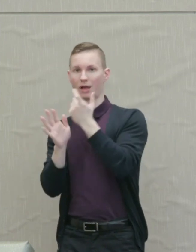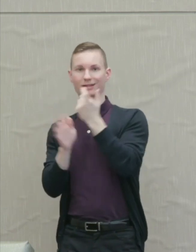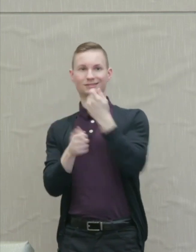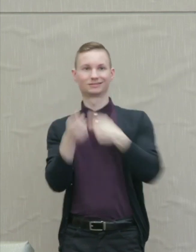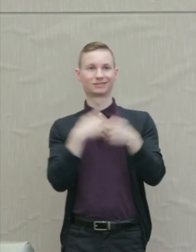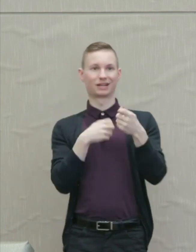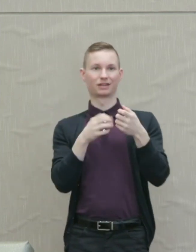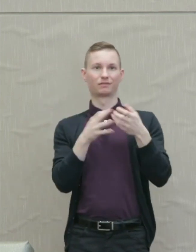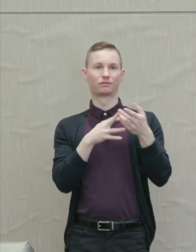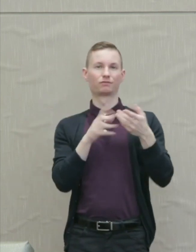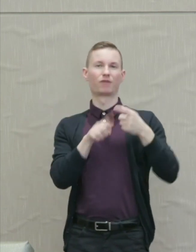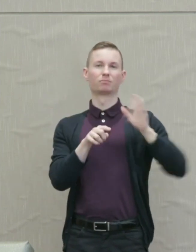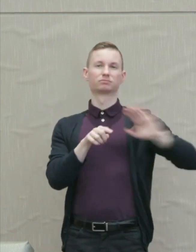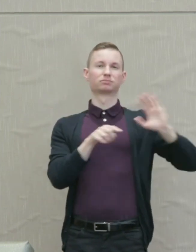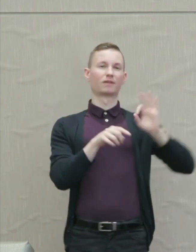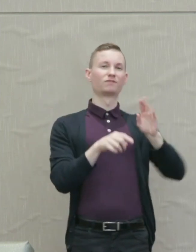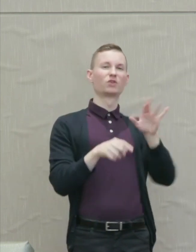those ancient goddesses of revenge.